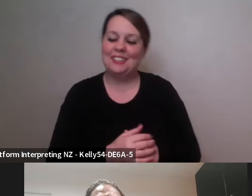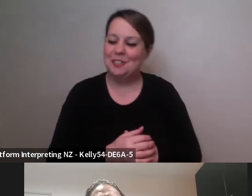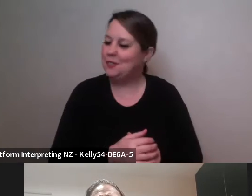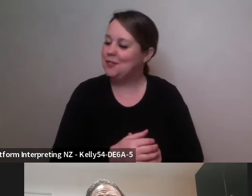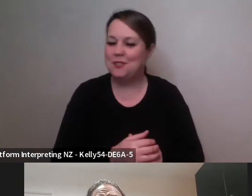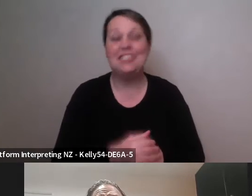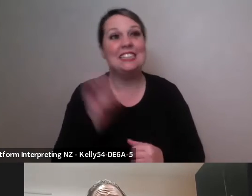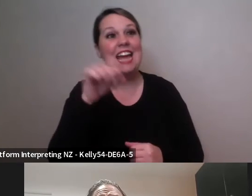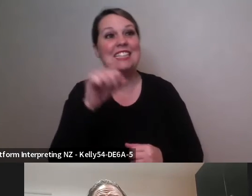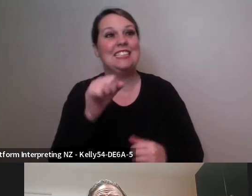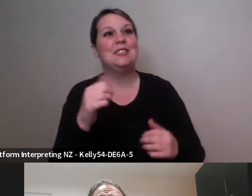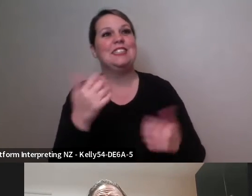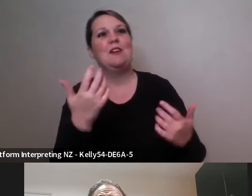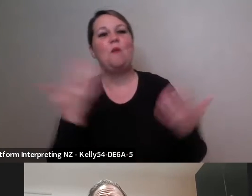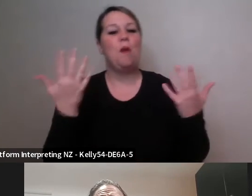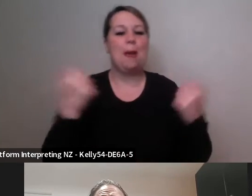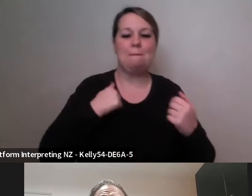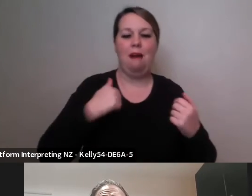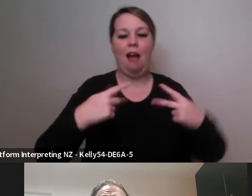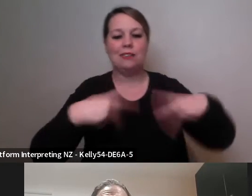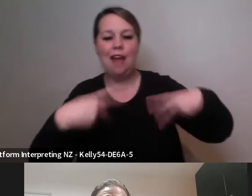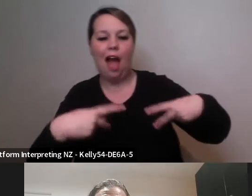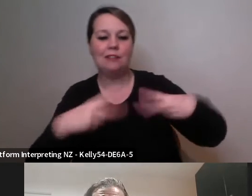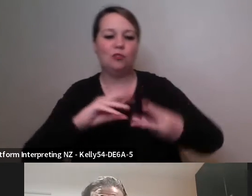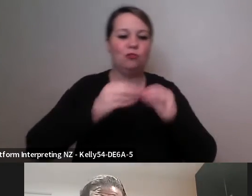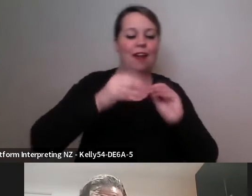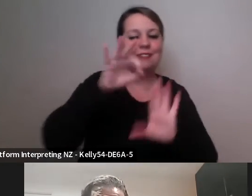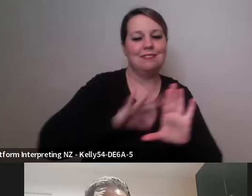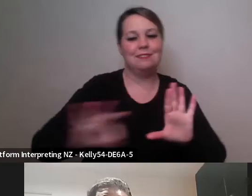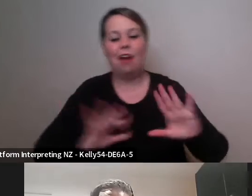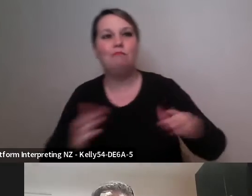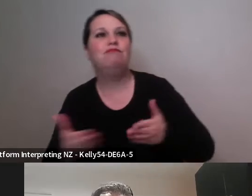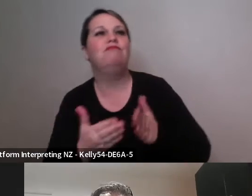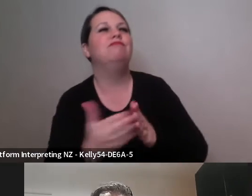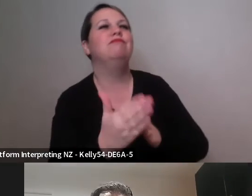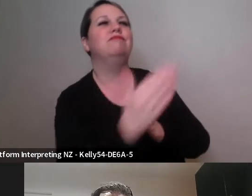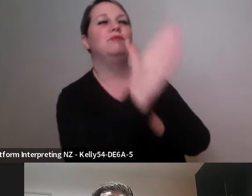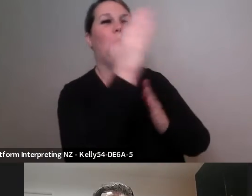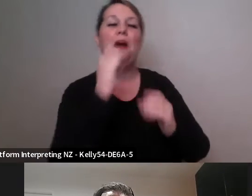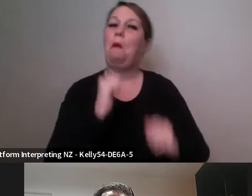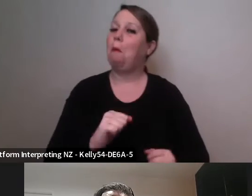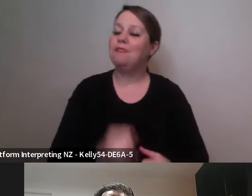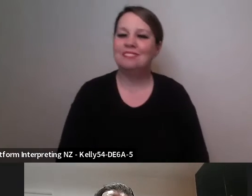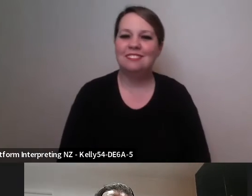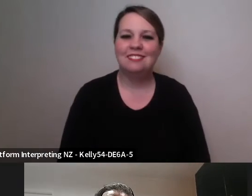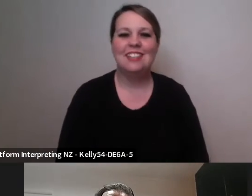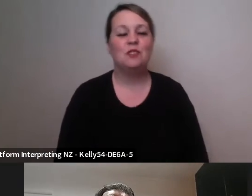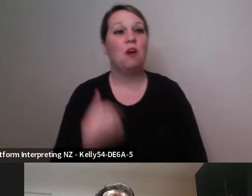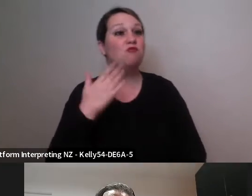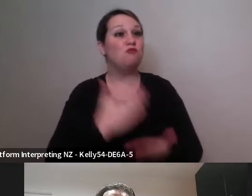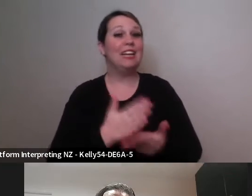uh yeah I mean as we go through life we evolve as humans, as people and life experiences affect us